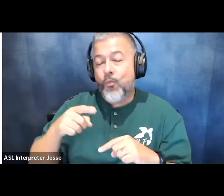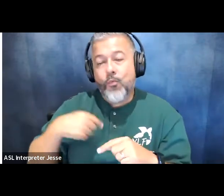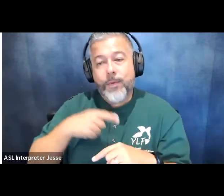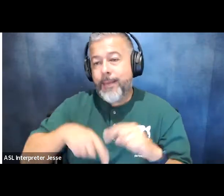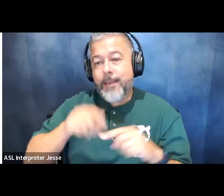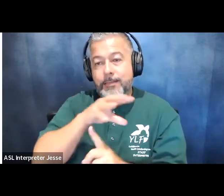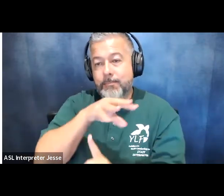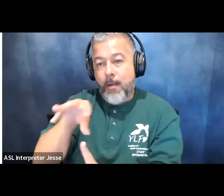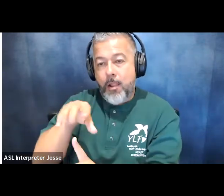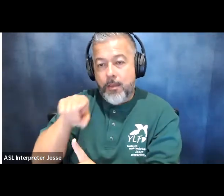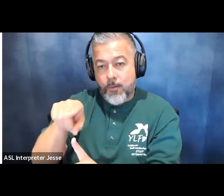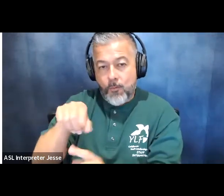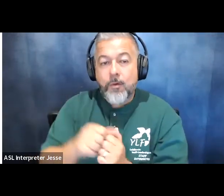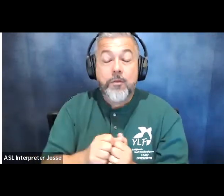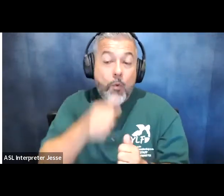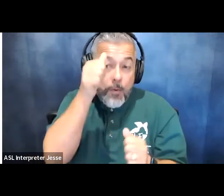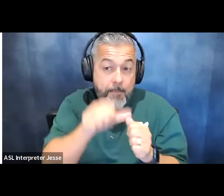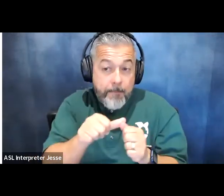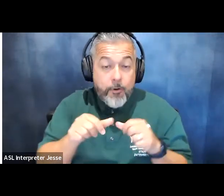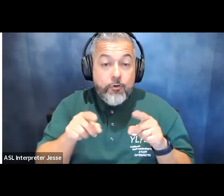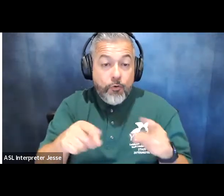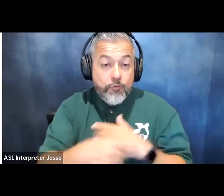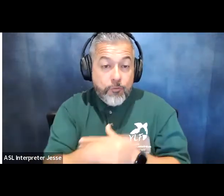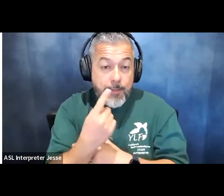so just keep note of that as we go through today if you would like to ask a question